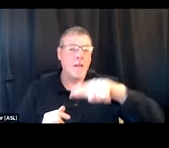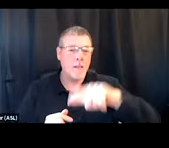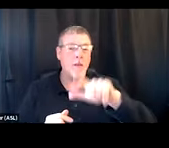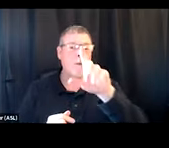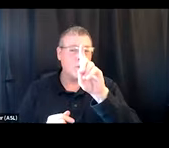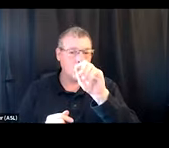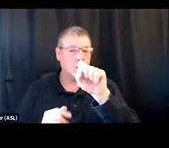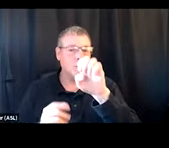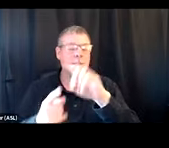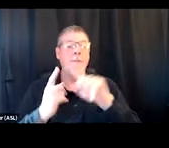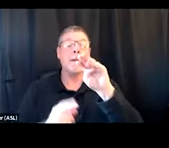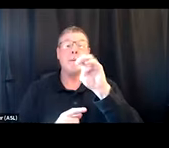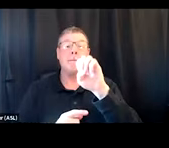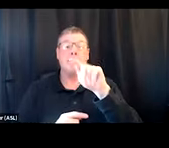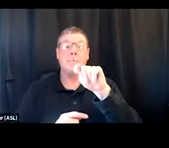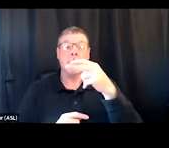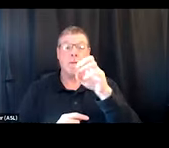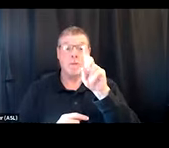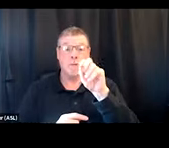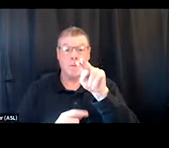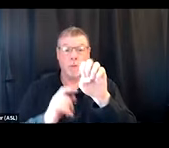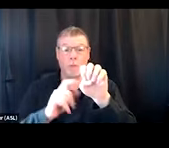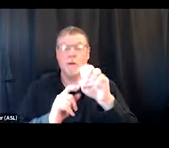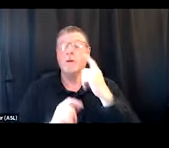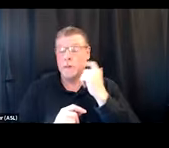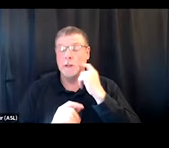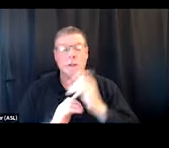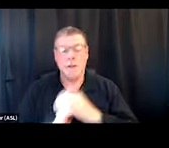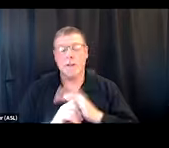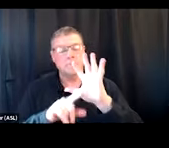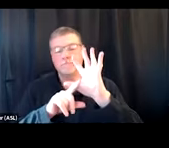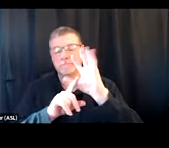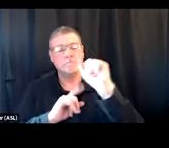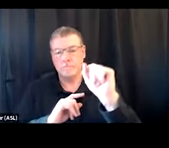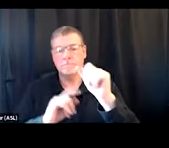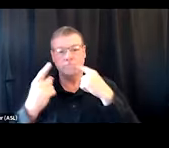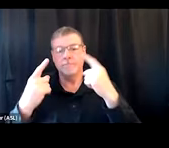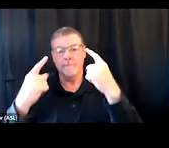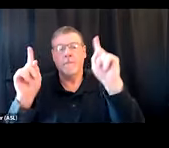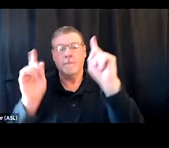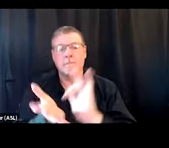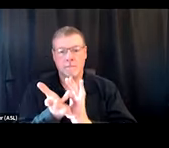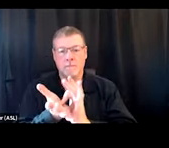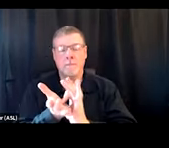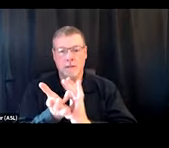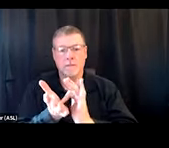but methadone has recently far and beyond been the most effective medication for treating opioid use disorder